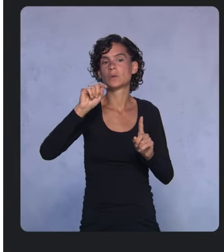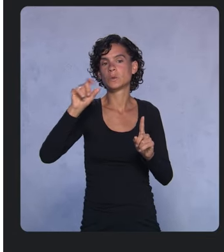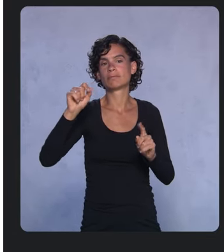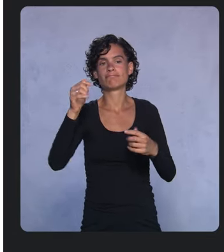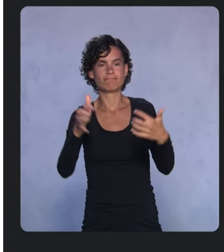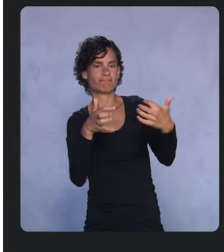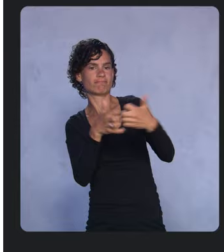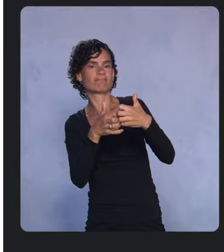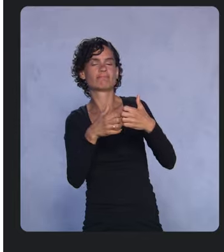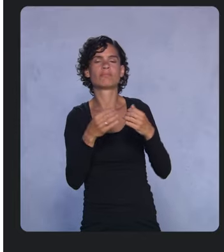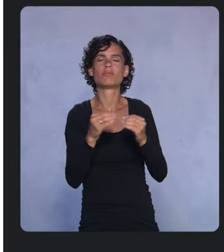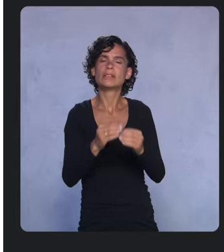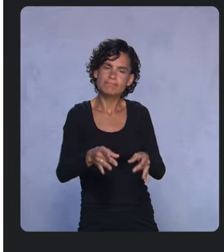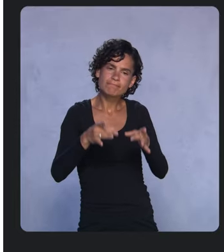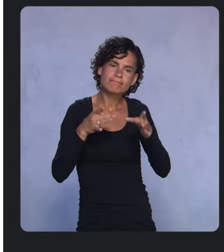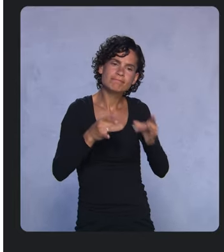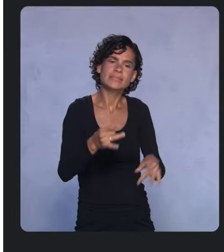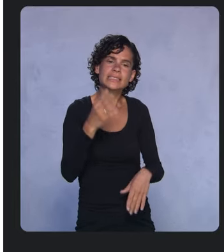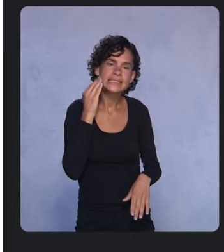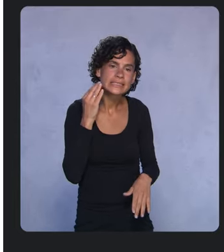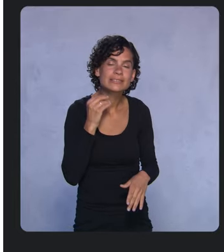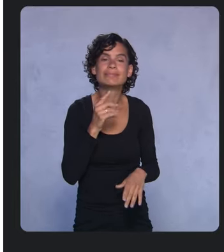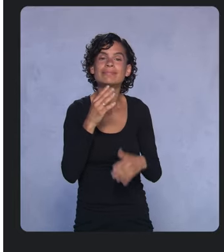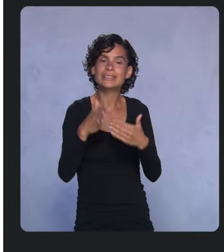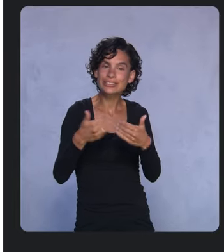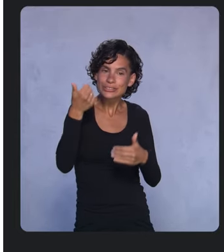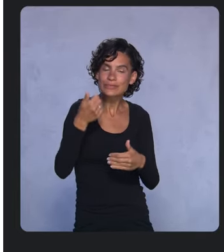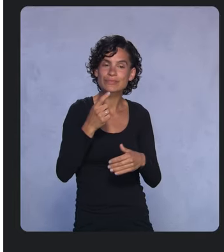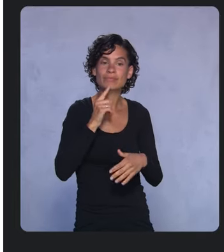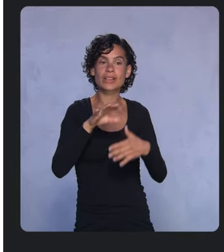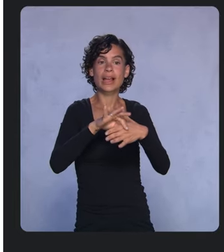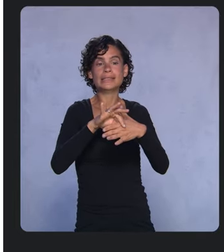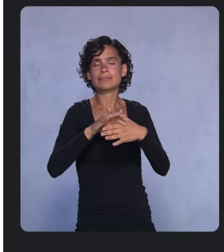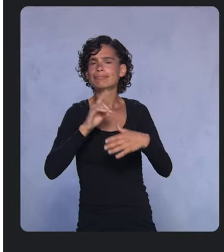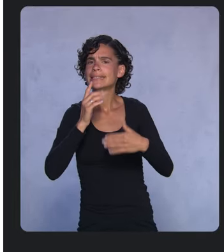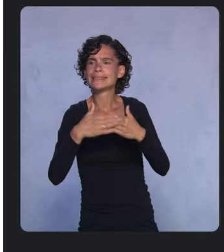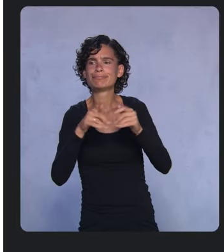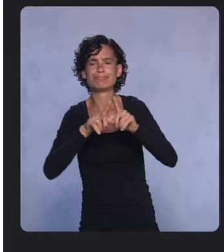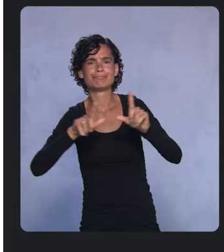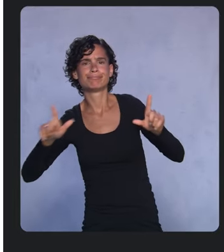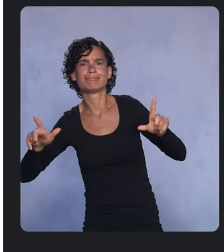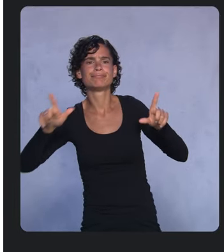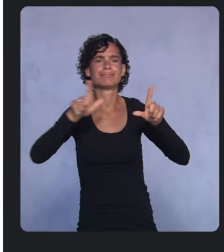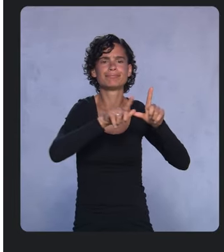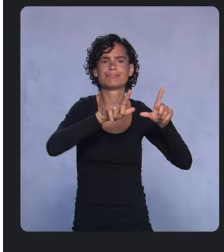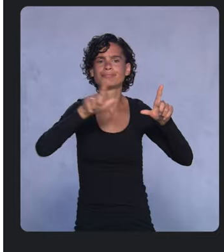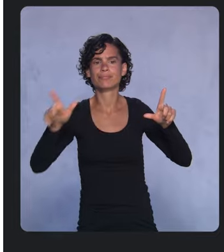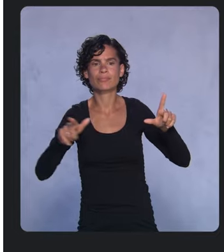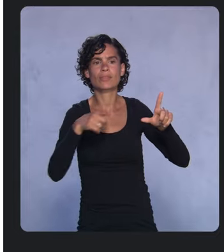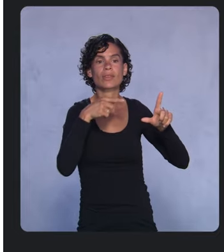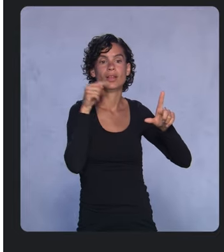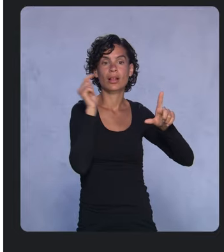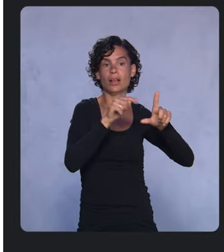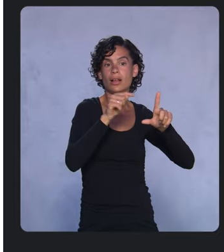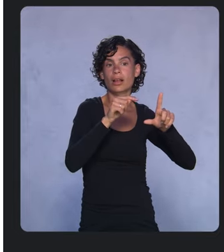like having your content resize automatically to more space with SlidingpaneLayout 2.0 or a vertical navrail,